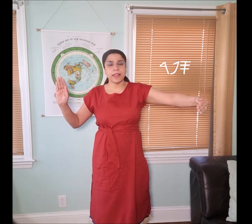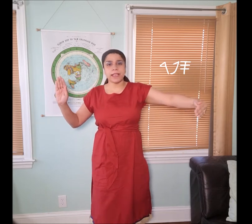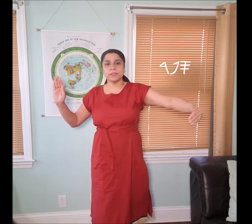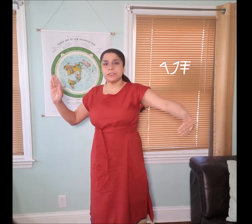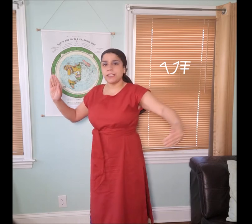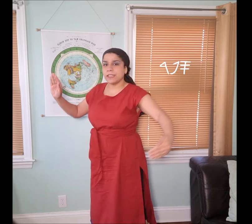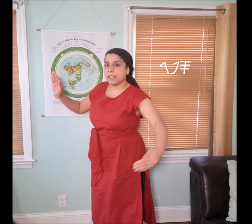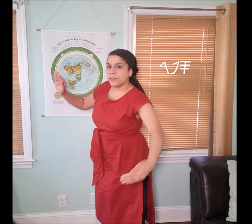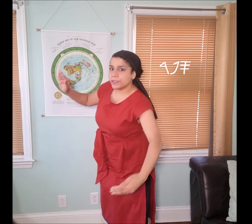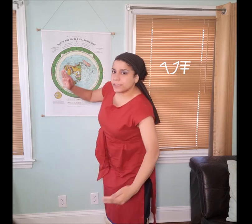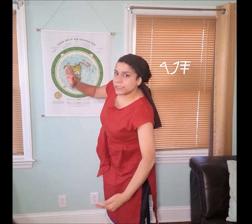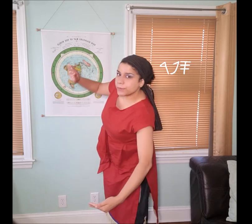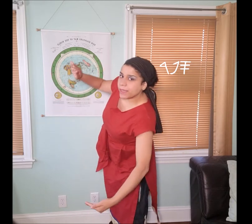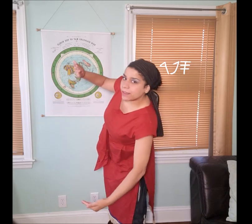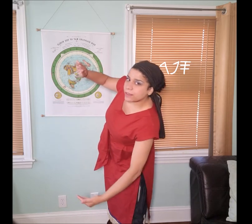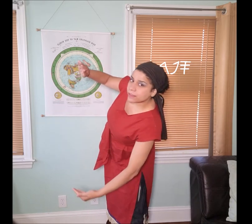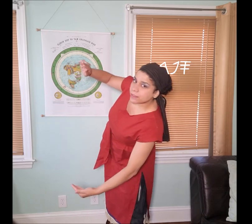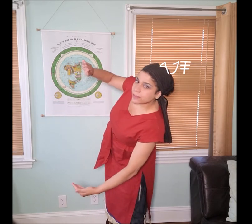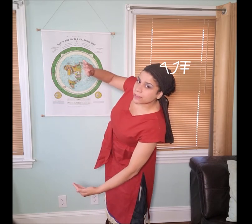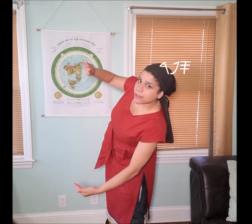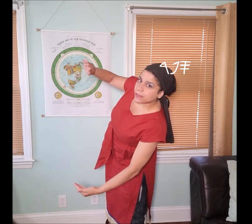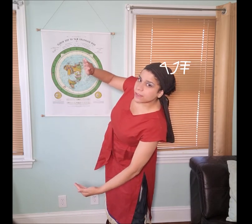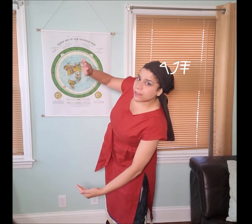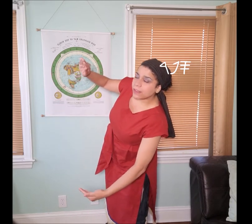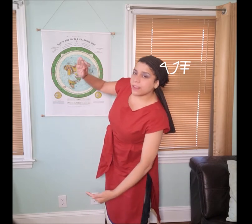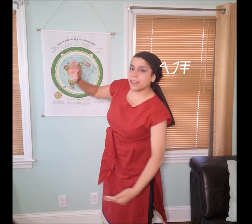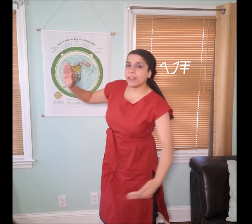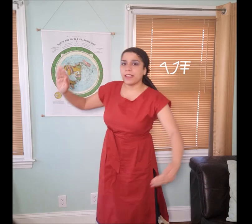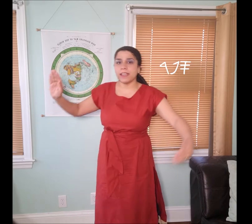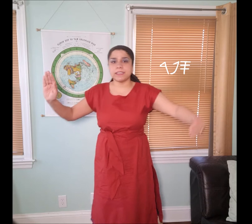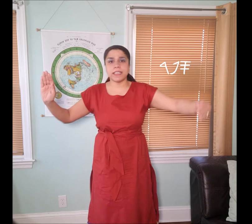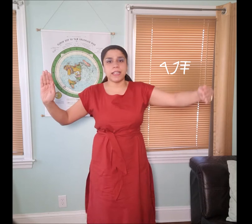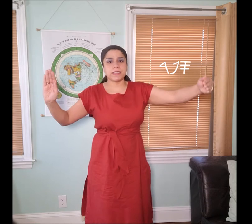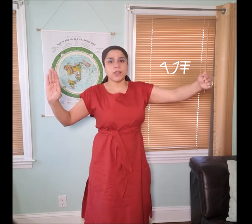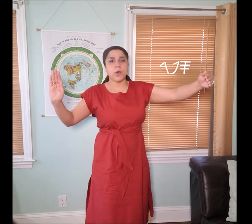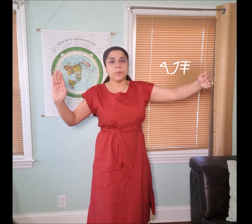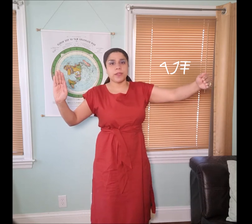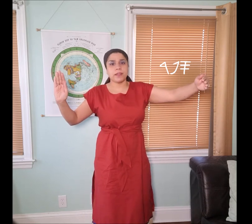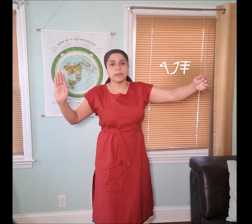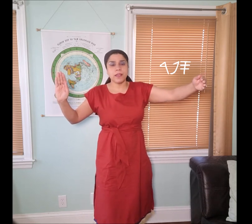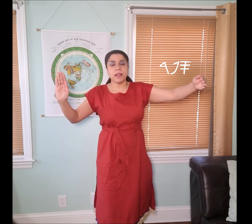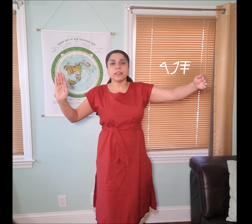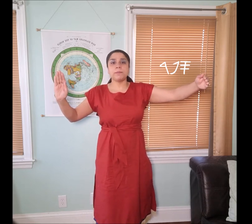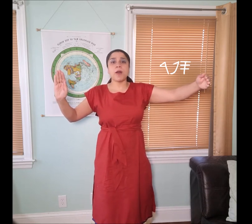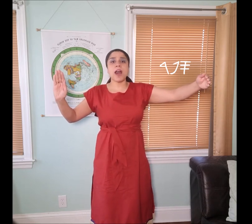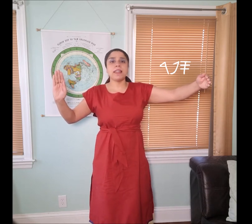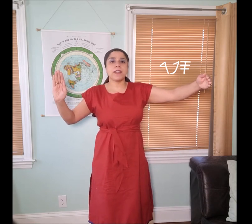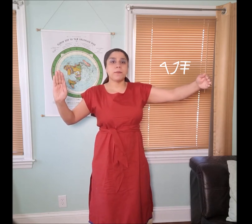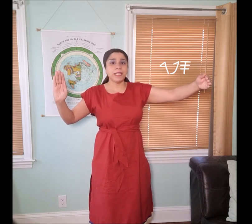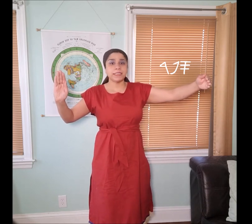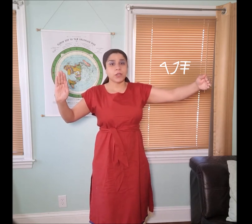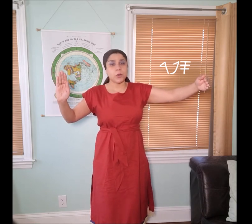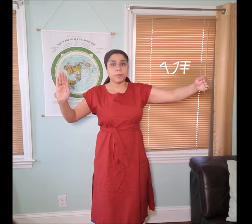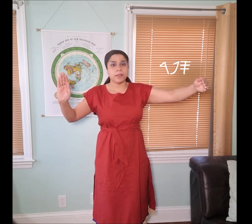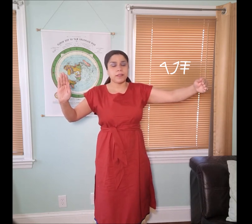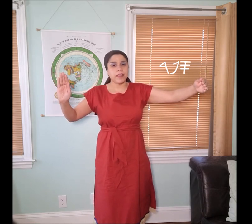as you see, if you see this way, is an opening. The "𐤐 pah" symbol means opening